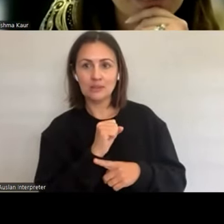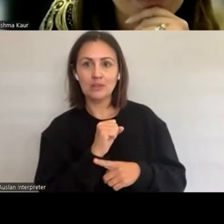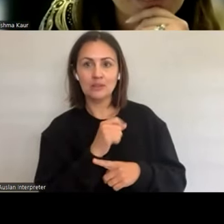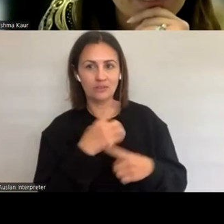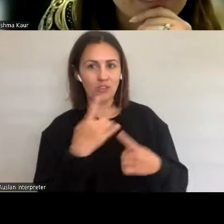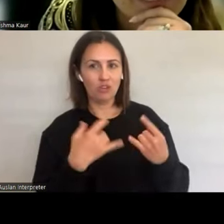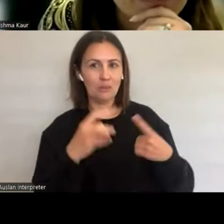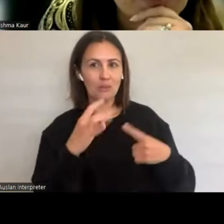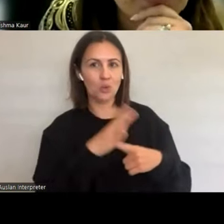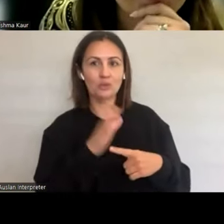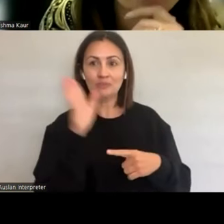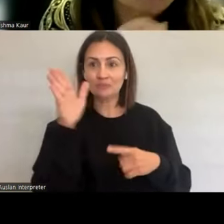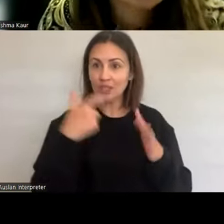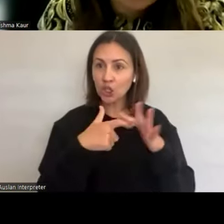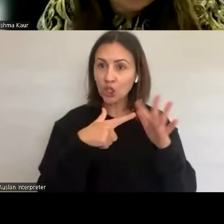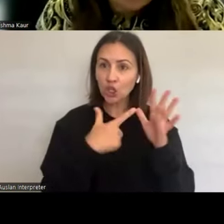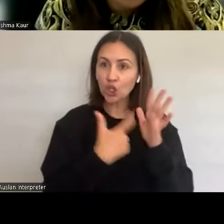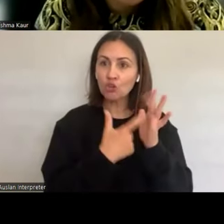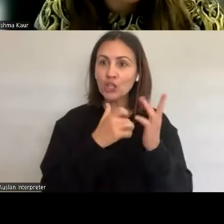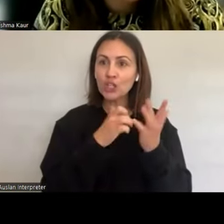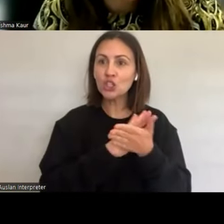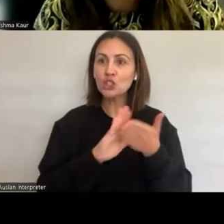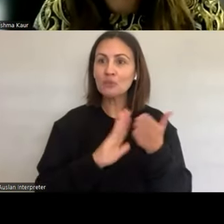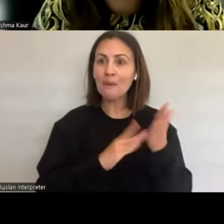Thanks, Rhi, and really great insights. And yes, really